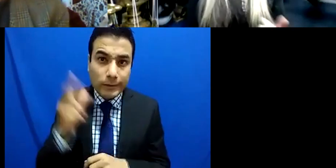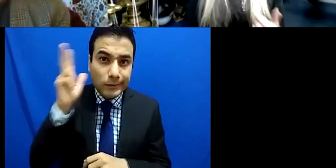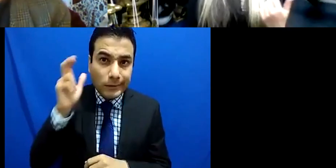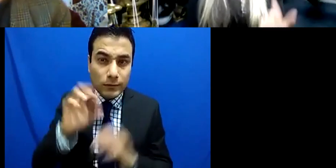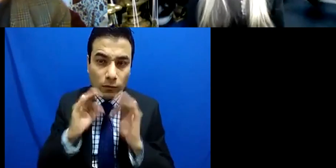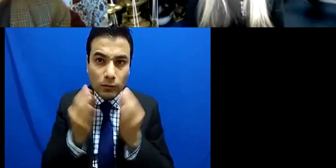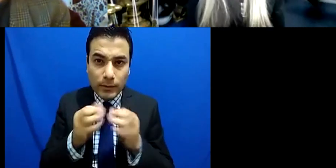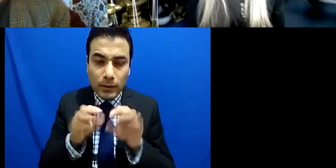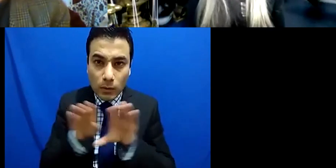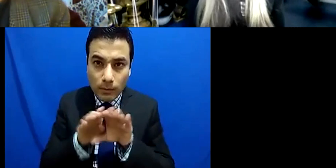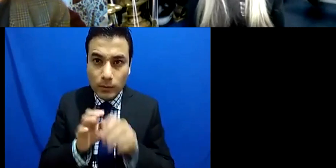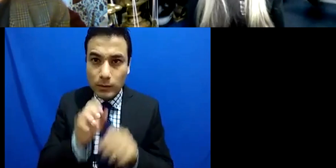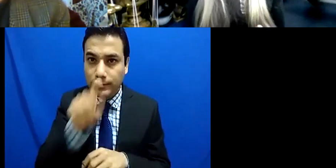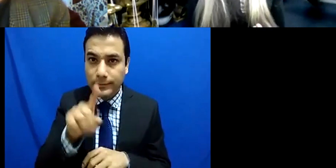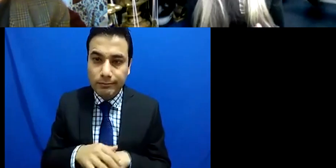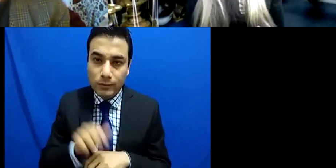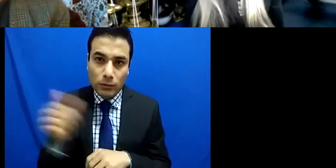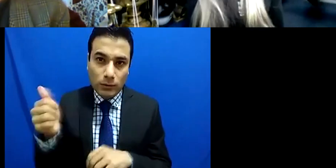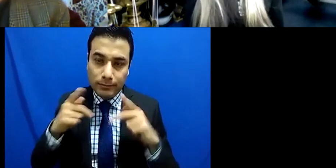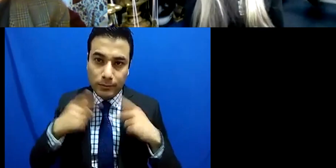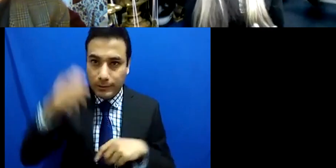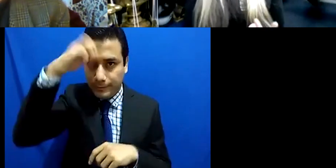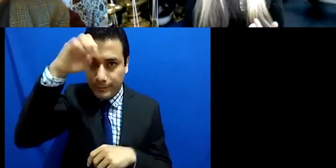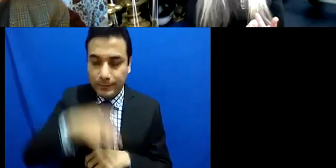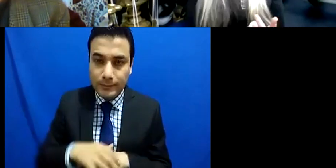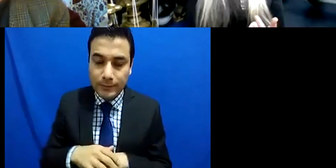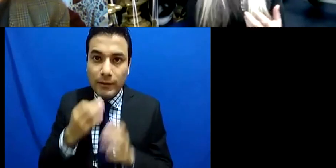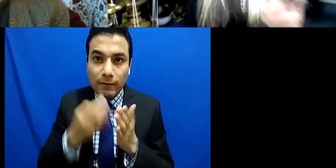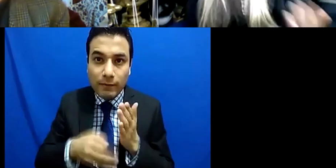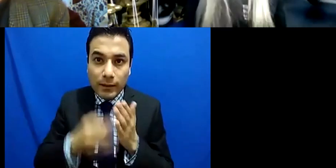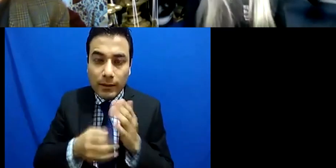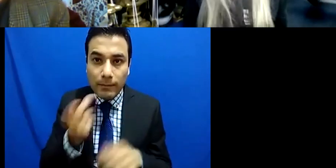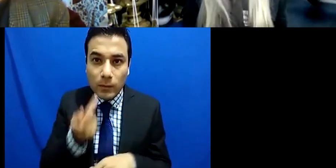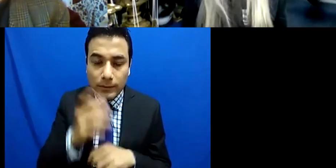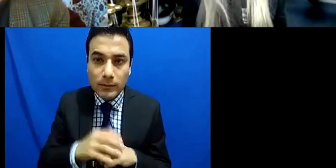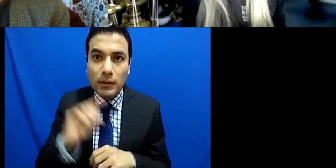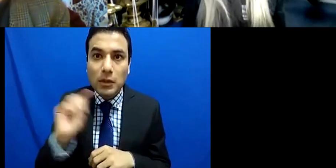and where there's medicine right now in relation to disability you know